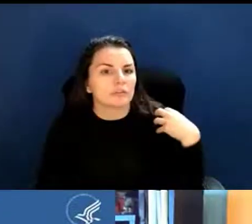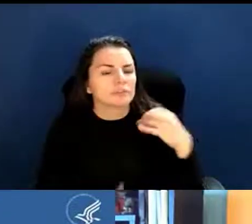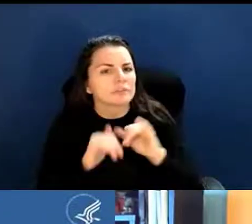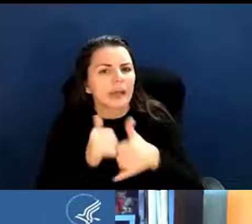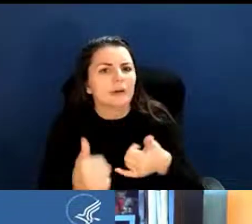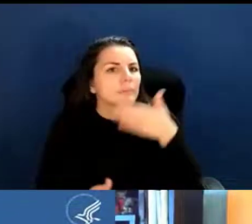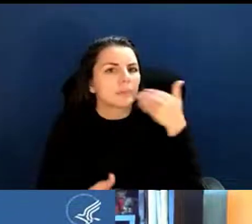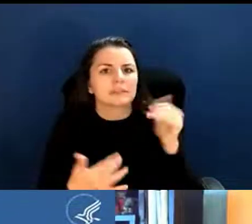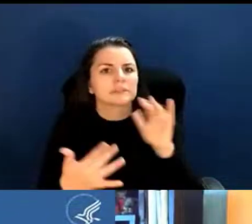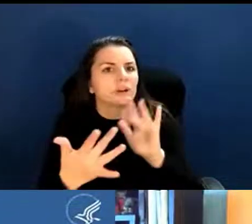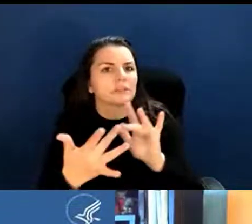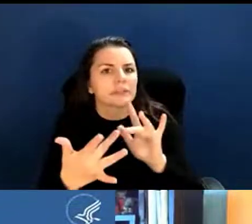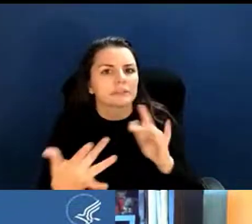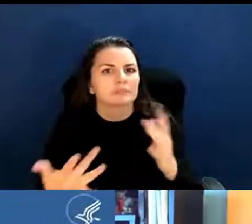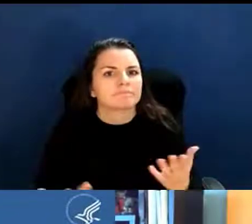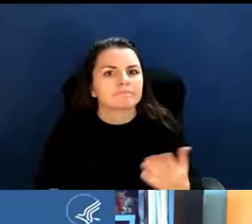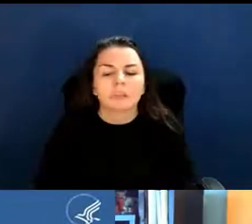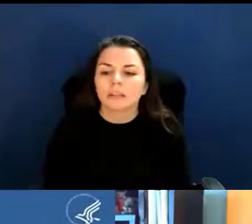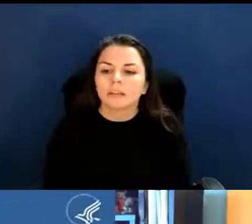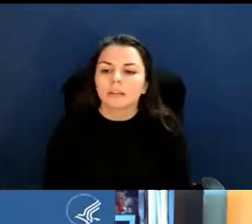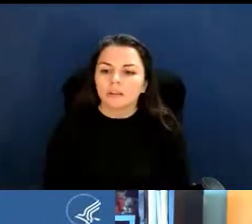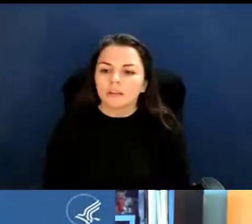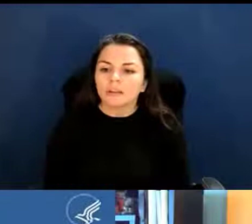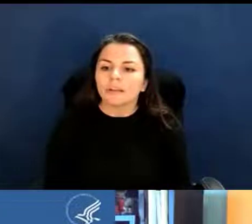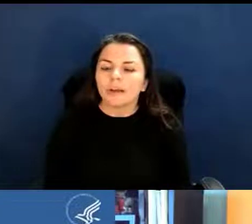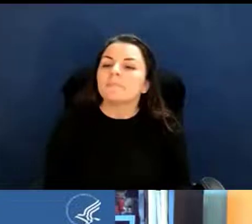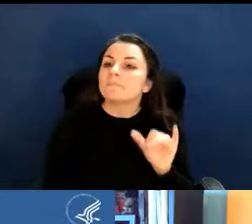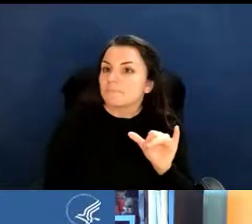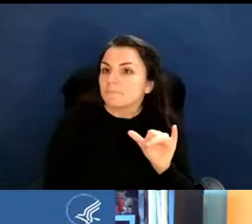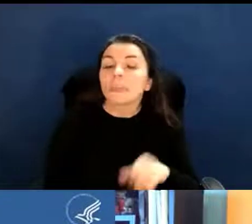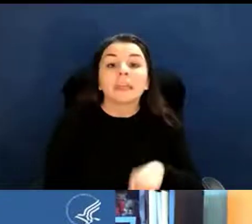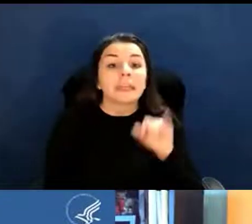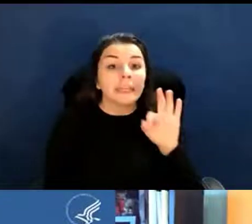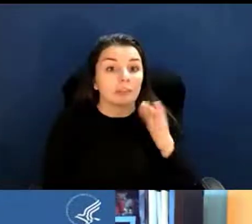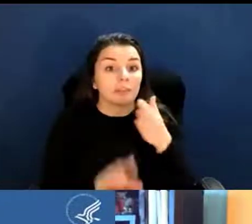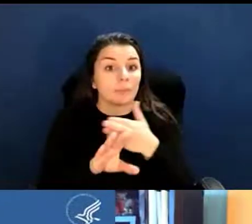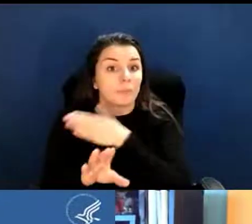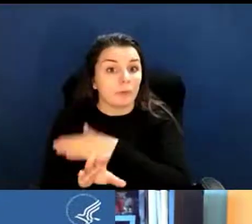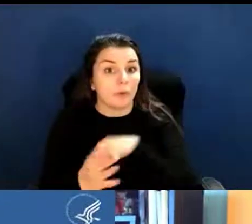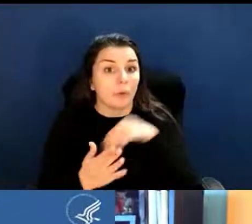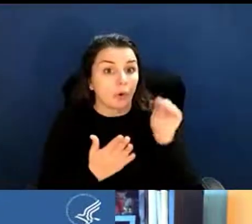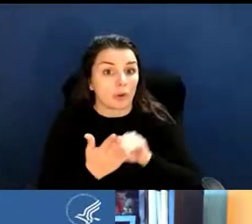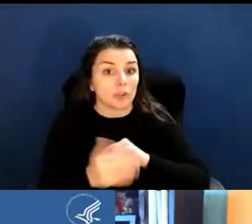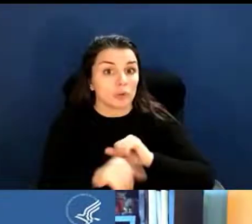Amanda Melillo: So if it's before you submit an application,